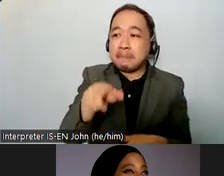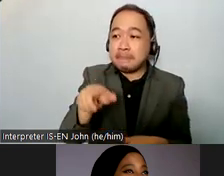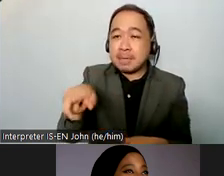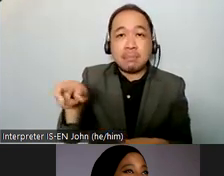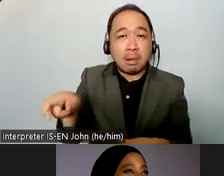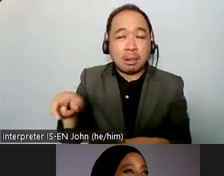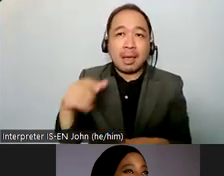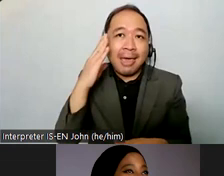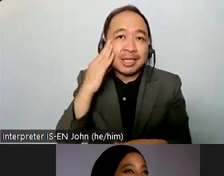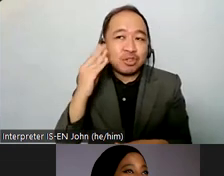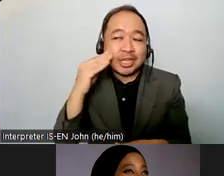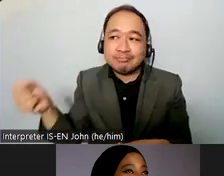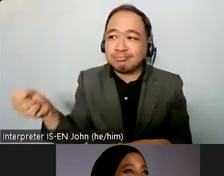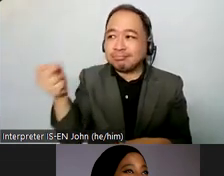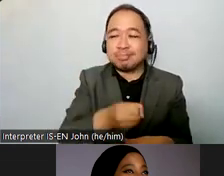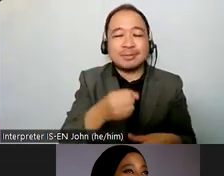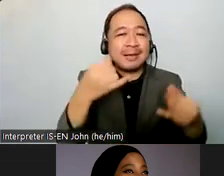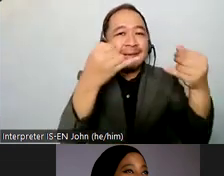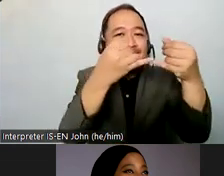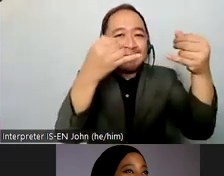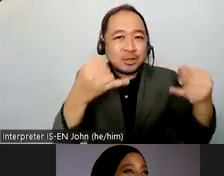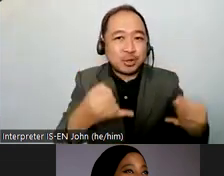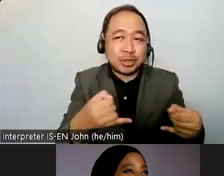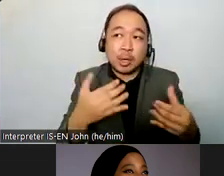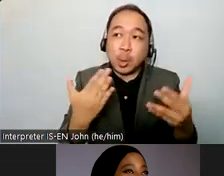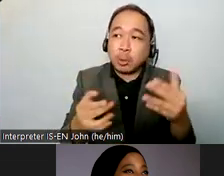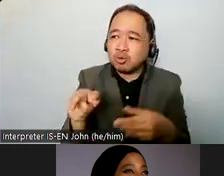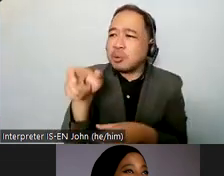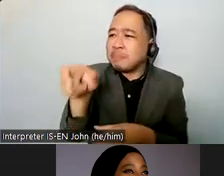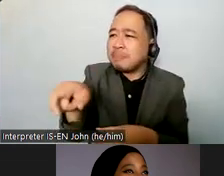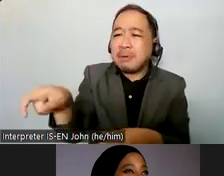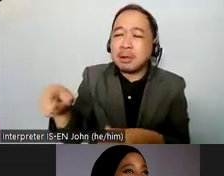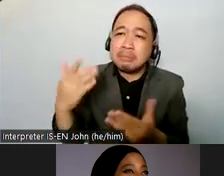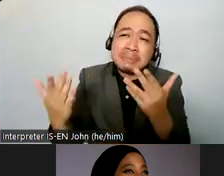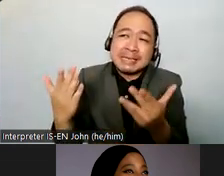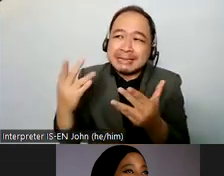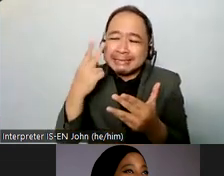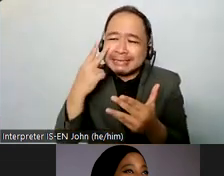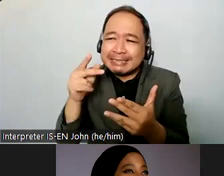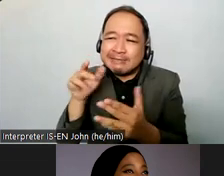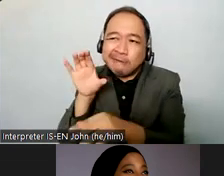those who are at risk of institutionalization and those who are still living under any form of